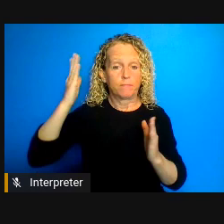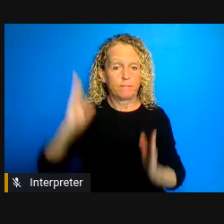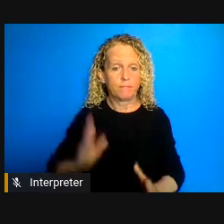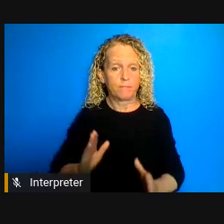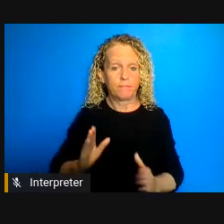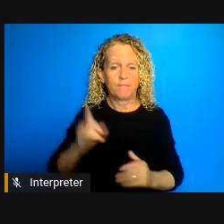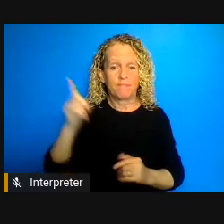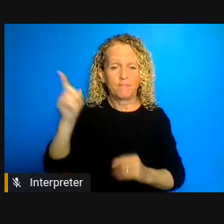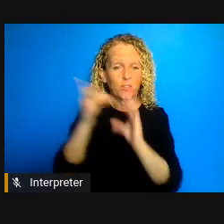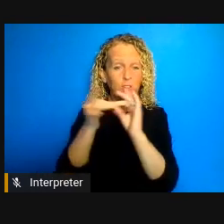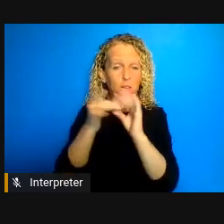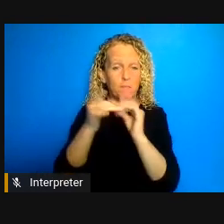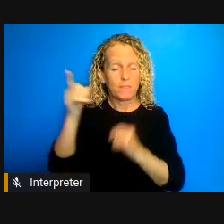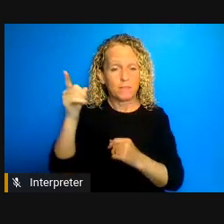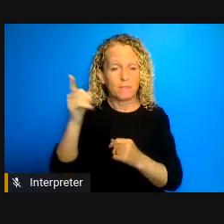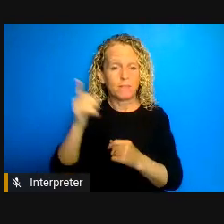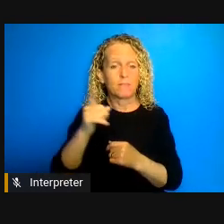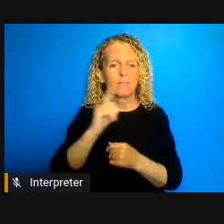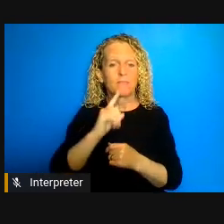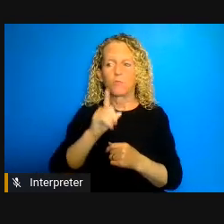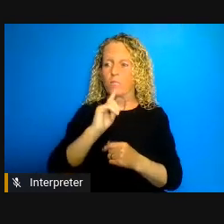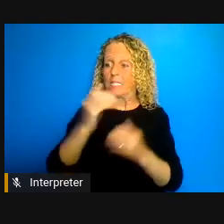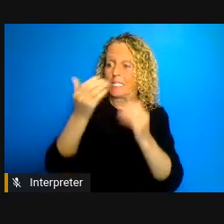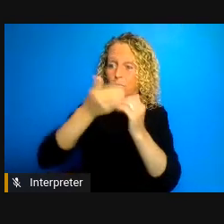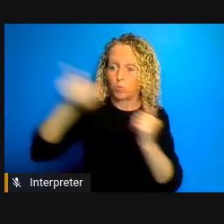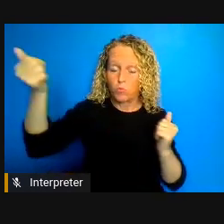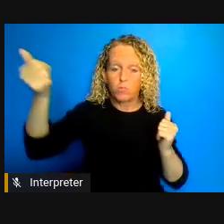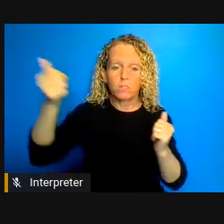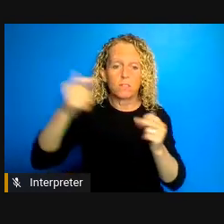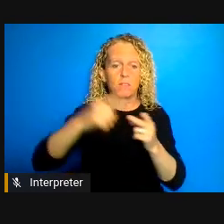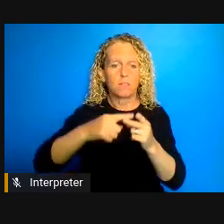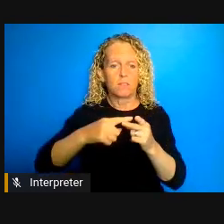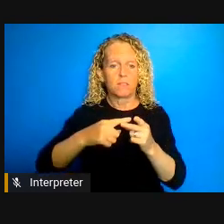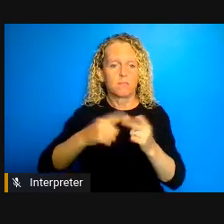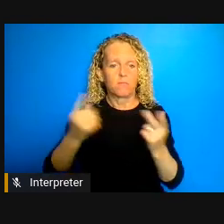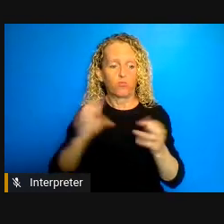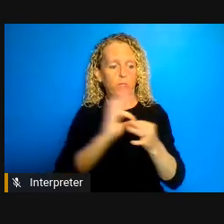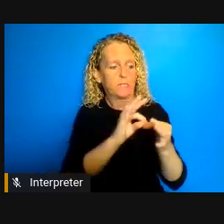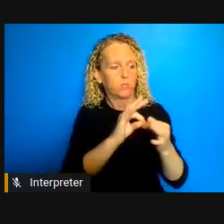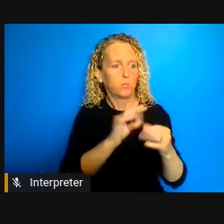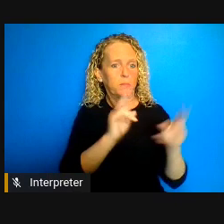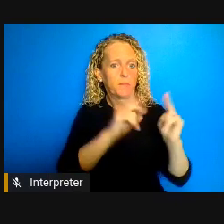forced conditions of congregate living inconsistent with COVID-19 and subject